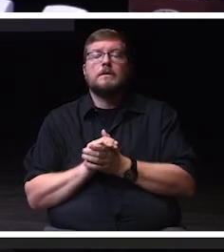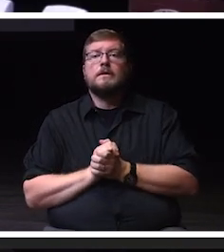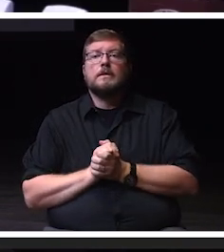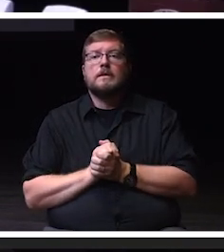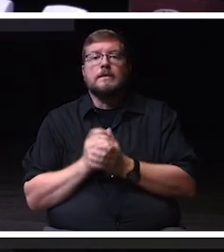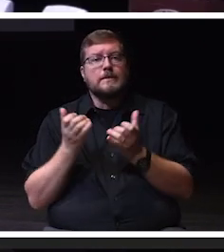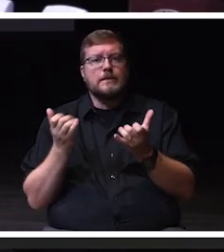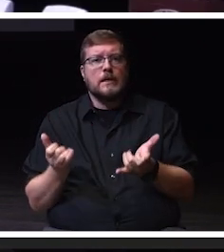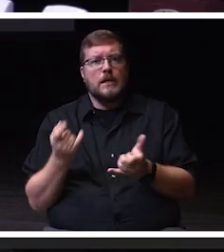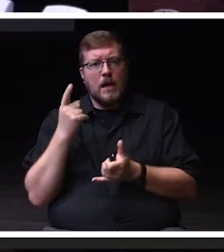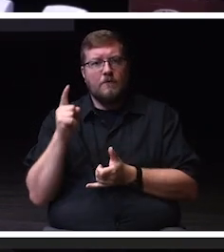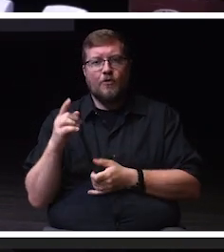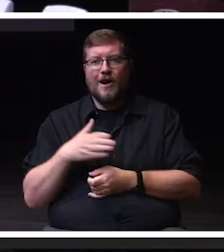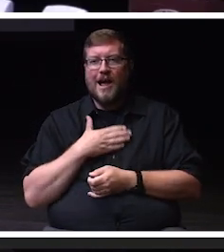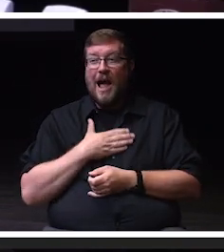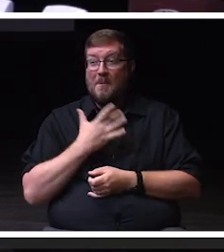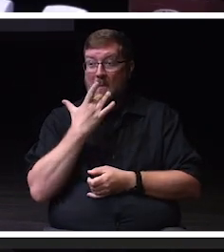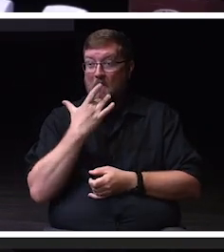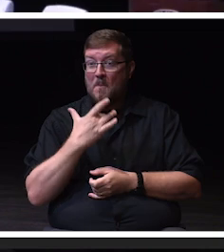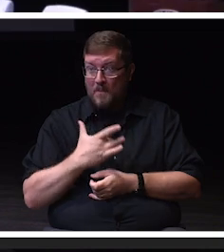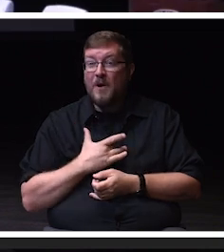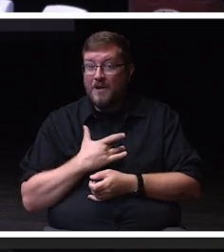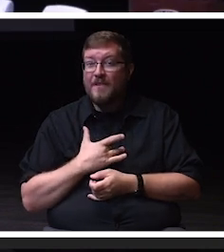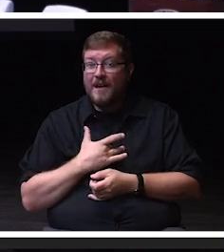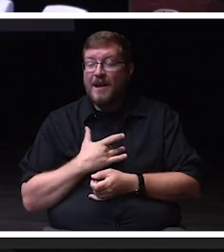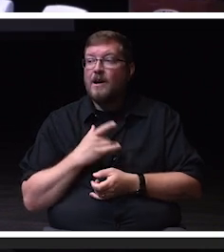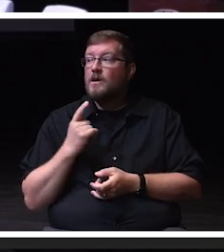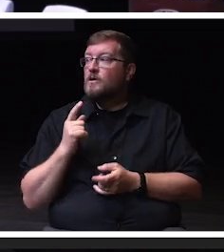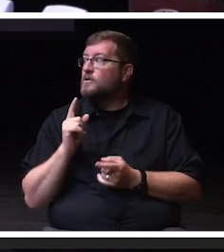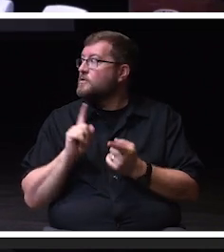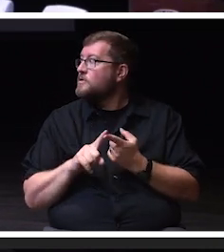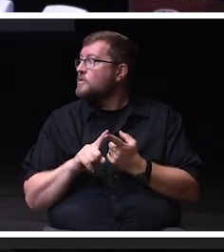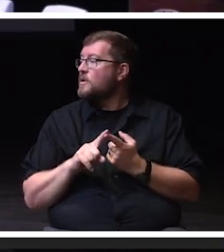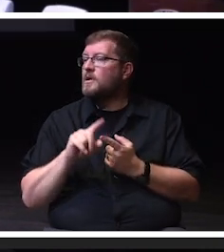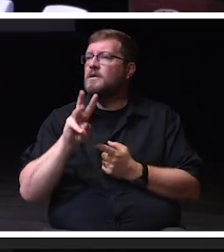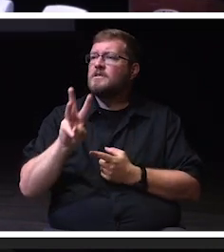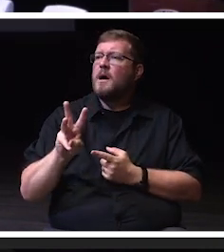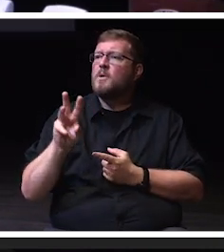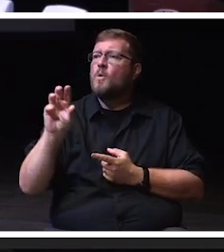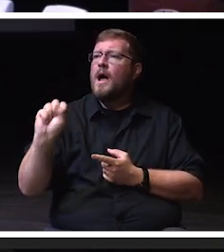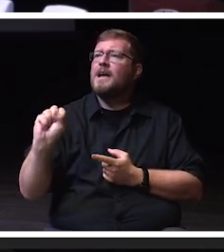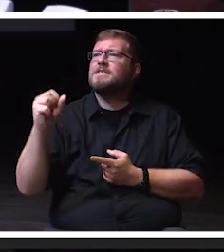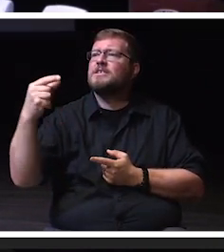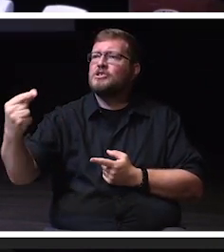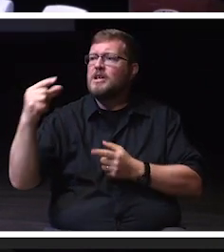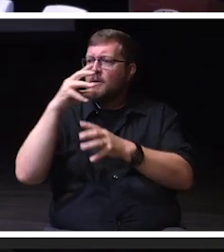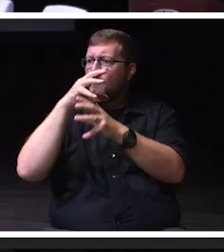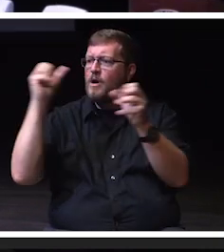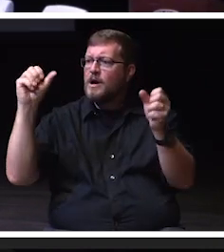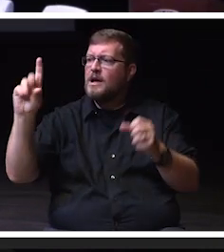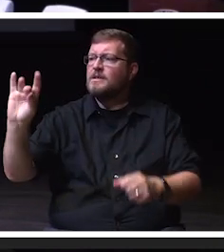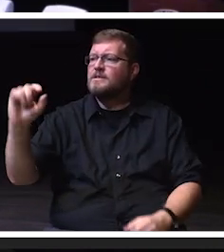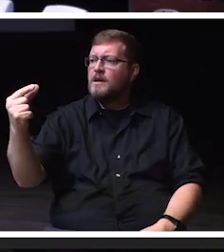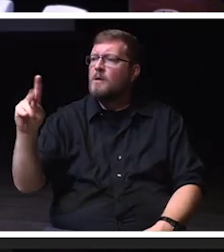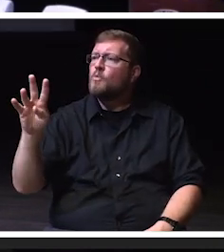for a happy birthday celebration to our own WSG President, Doug Bradley.